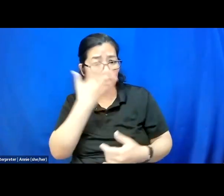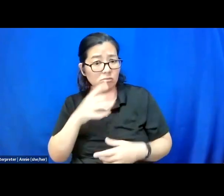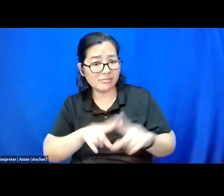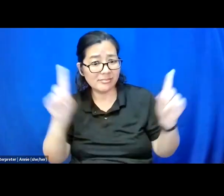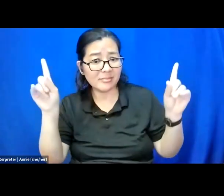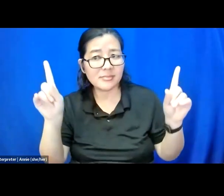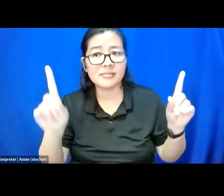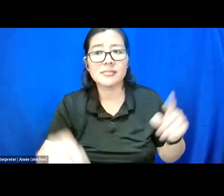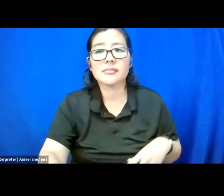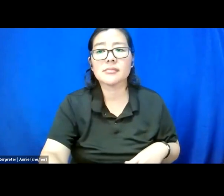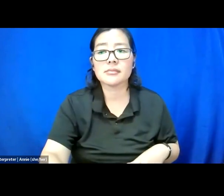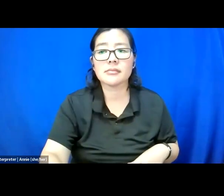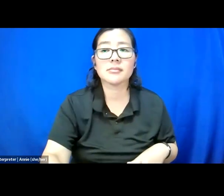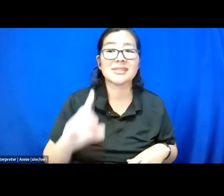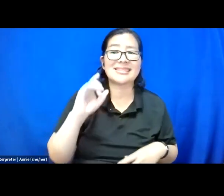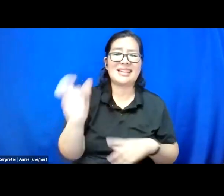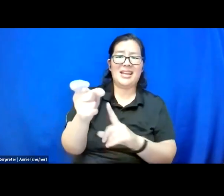A diagnosis looming over the choices.